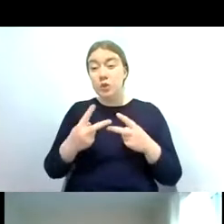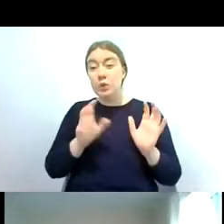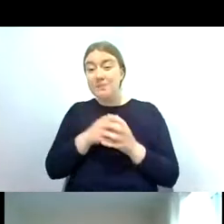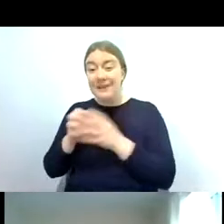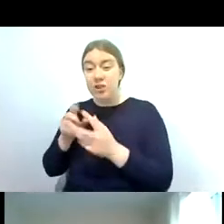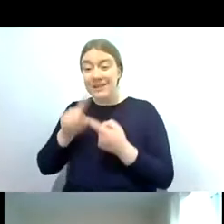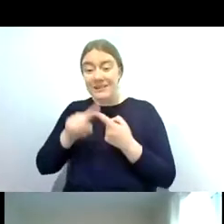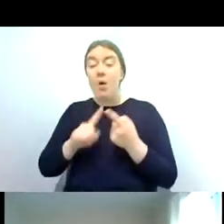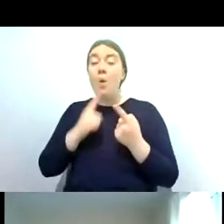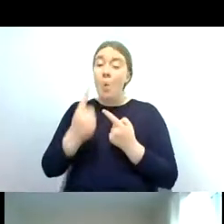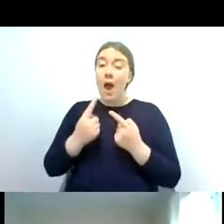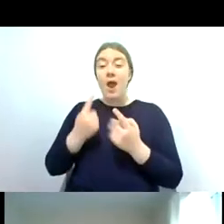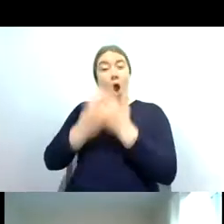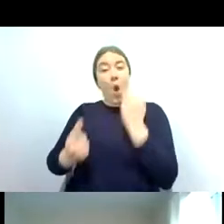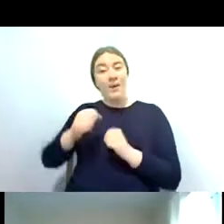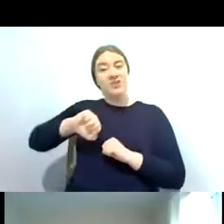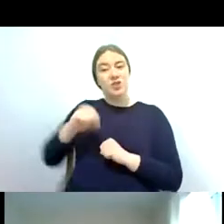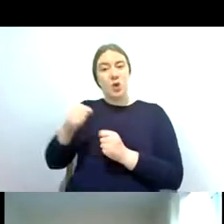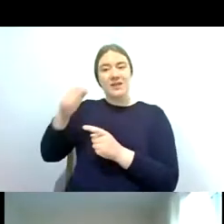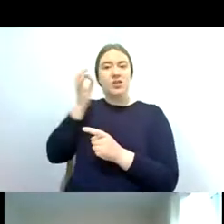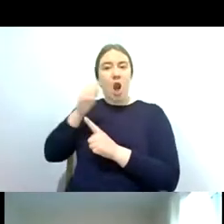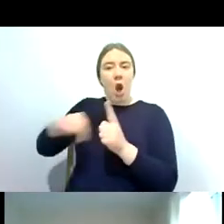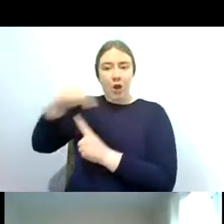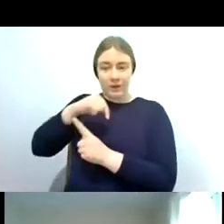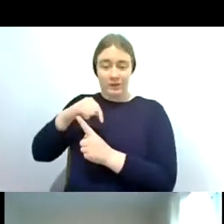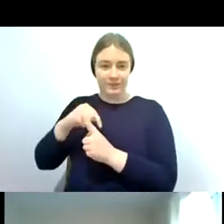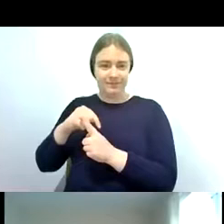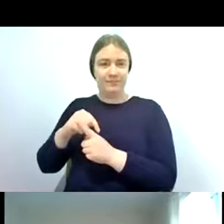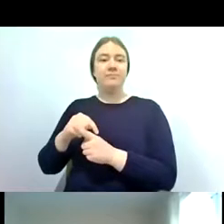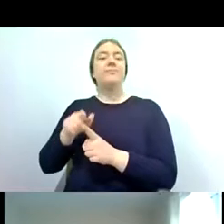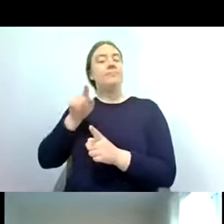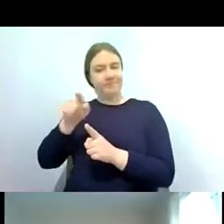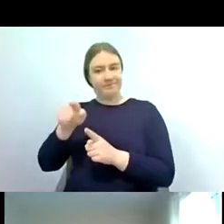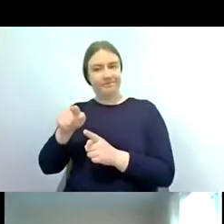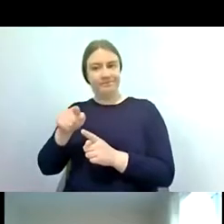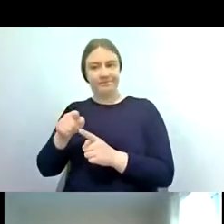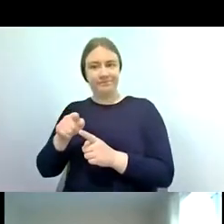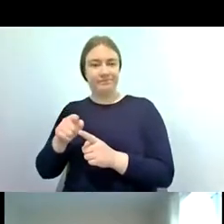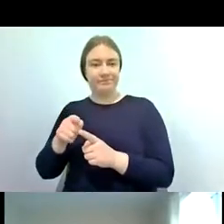pretty much uh be certain that you're looking at a gammarus shrimp when you're doing your surveys